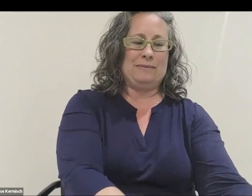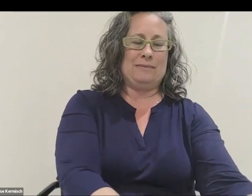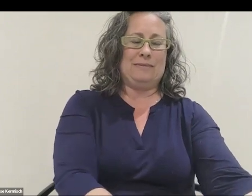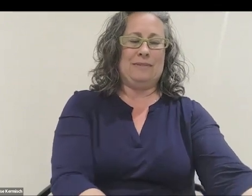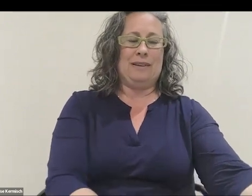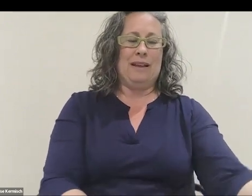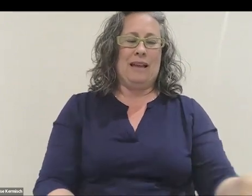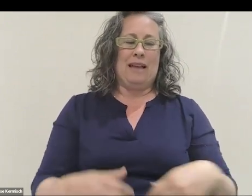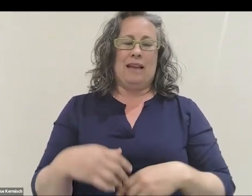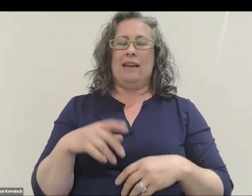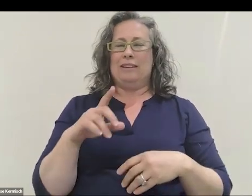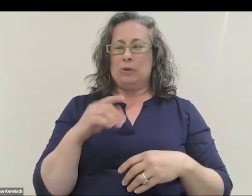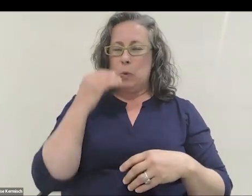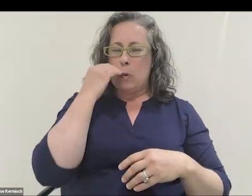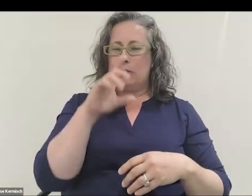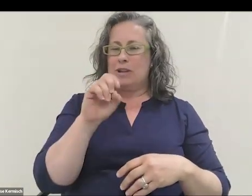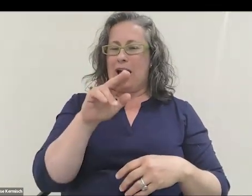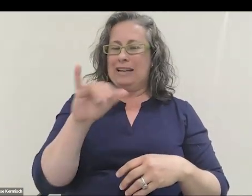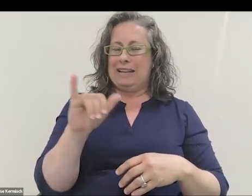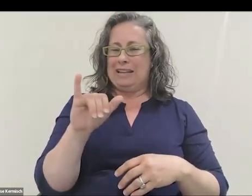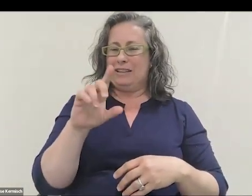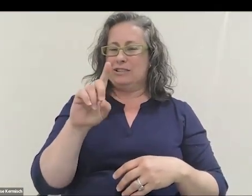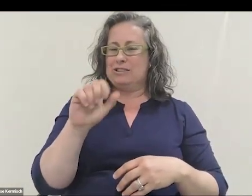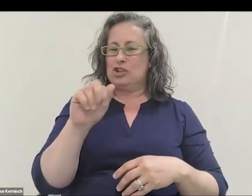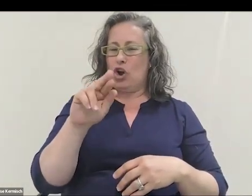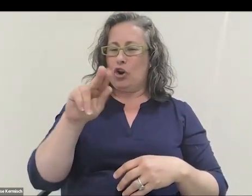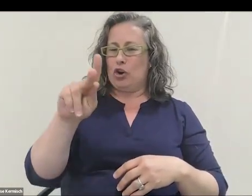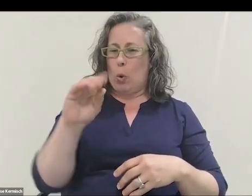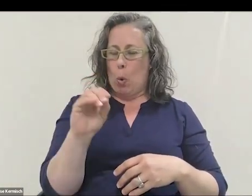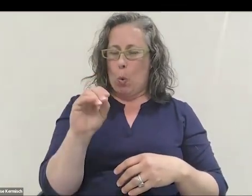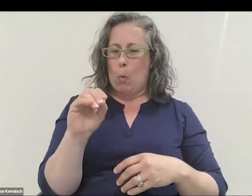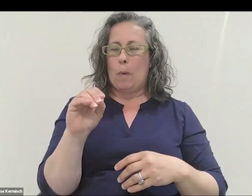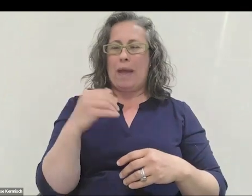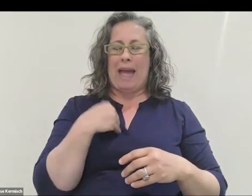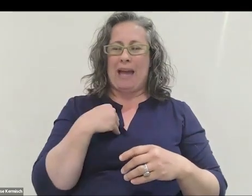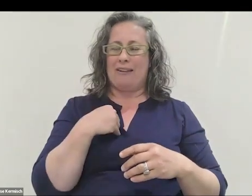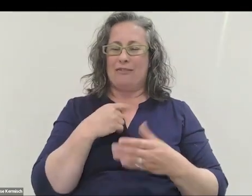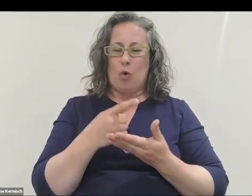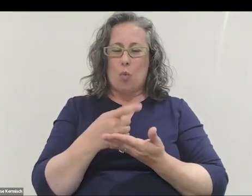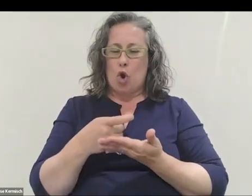these time-traveling worms that come out of their chest as they get-- there's the kid, Jake Gyllenhaal,